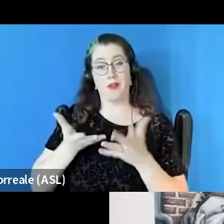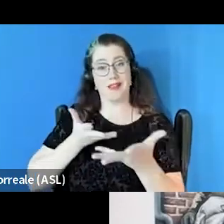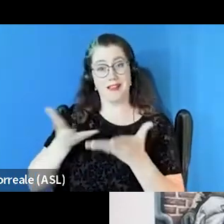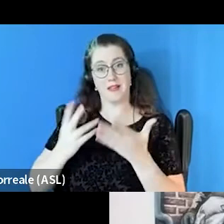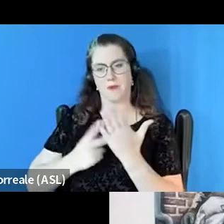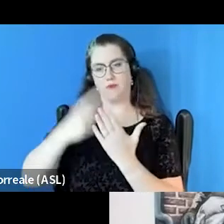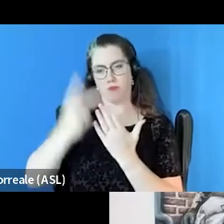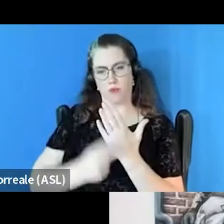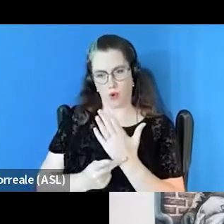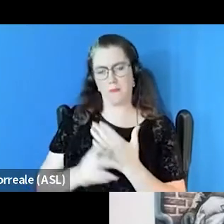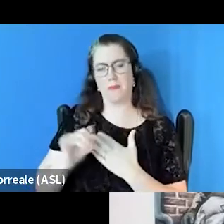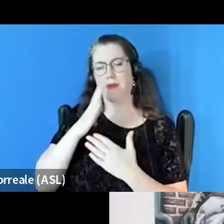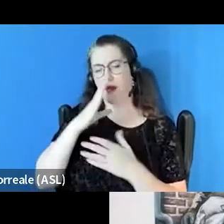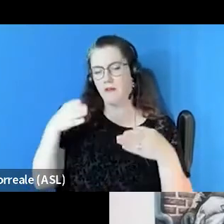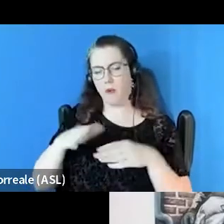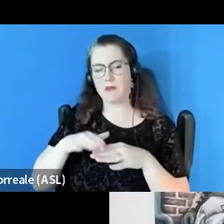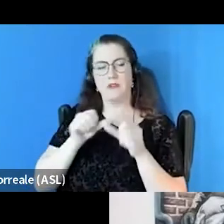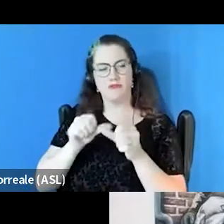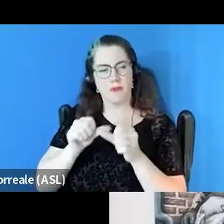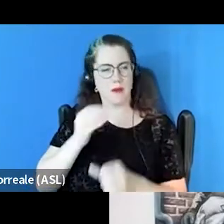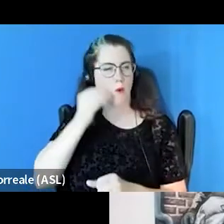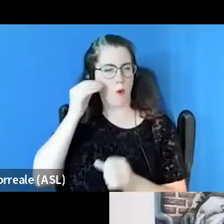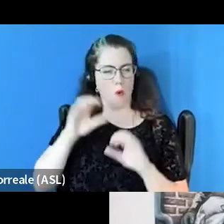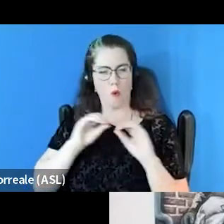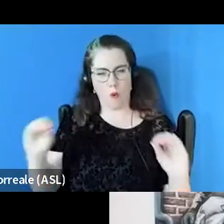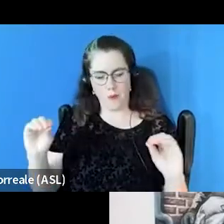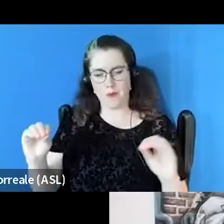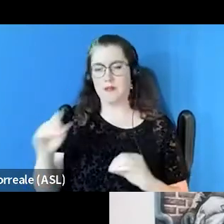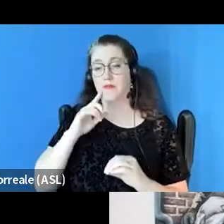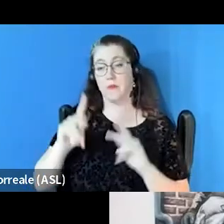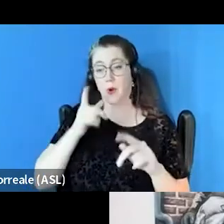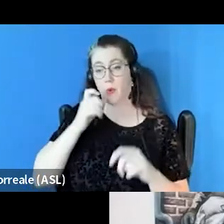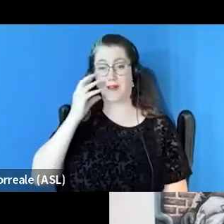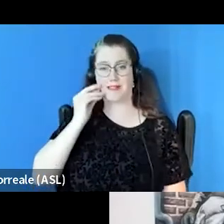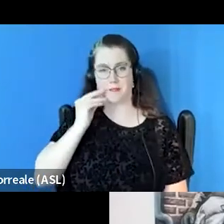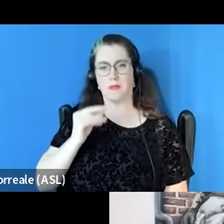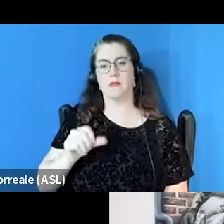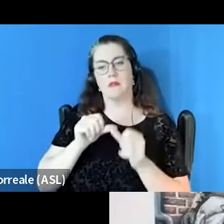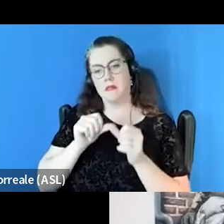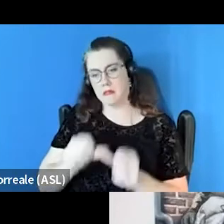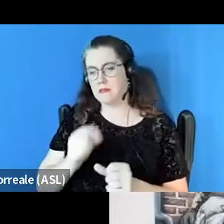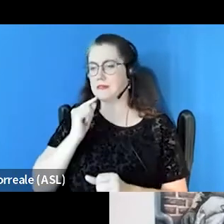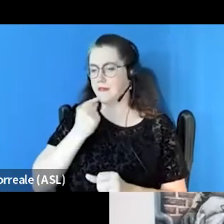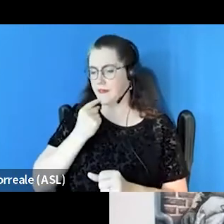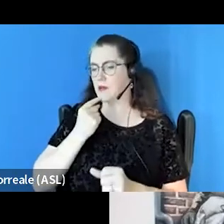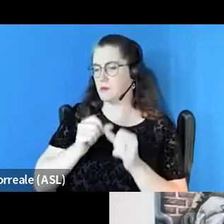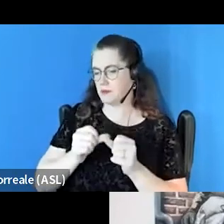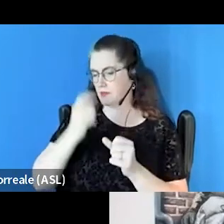which focuses on the chronic homeless folks who experience severe and persistent mental illness and active substance use.